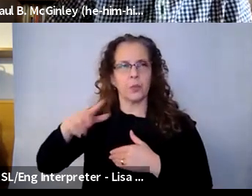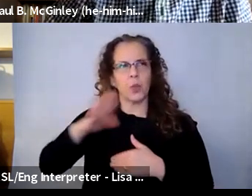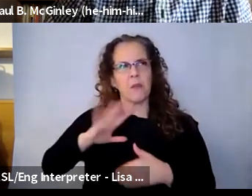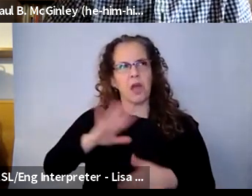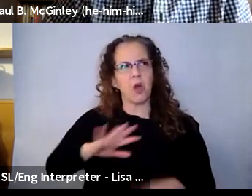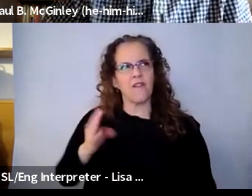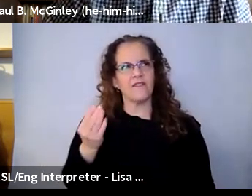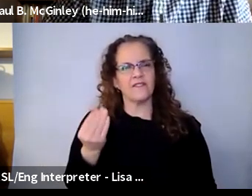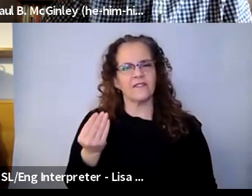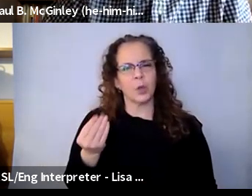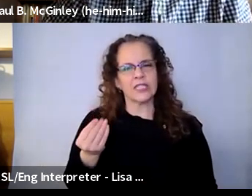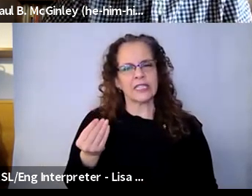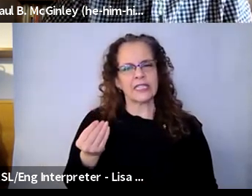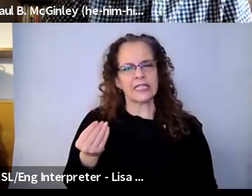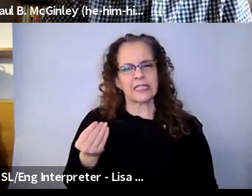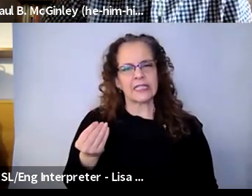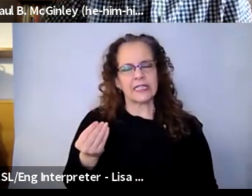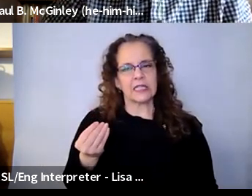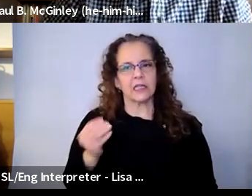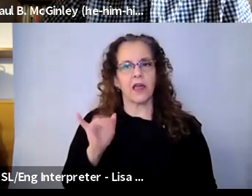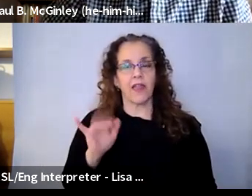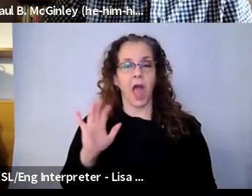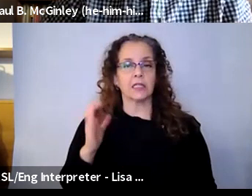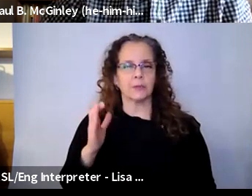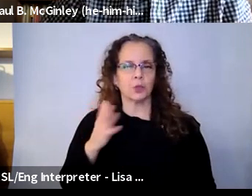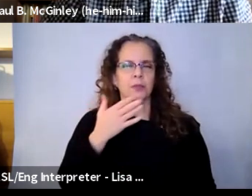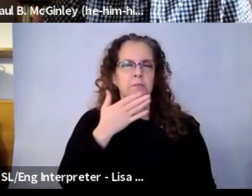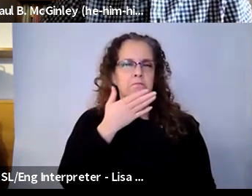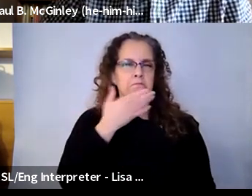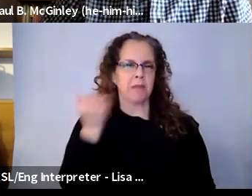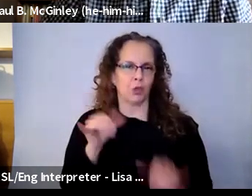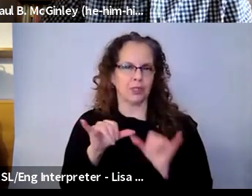participants, so that seems to be a better, you know, for the